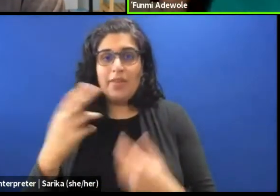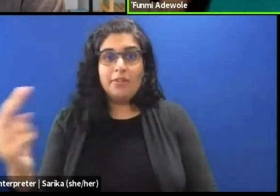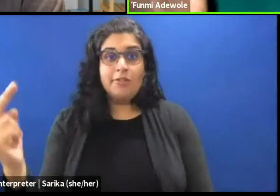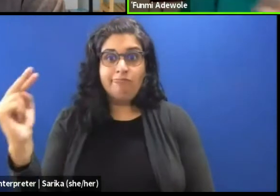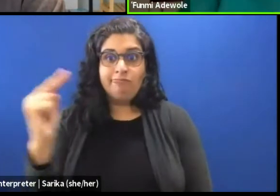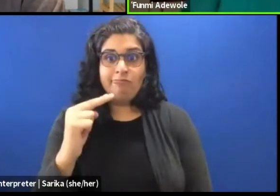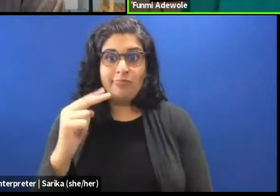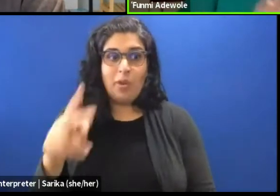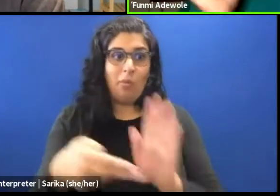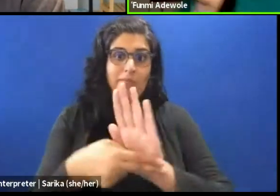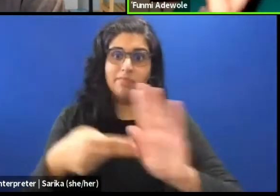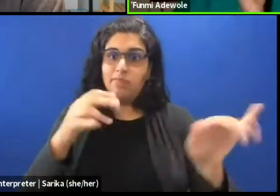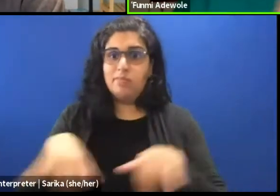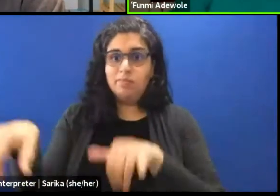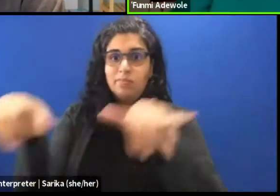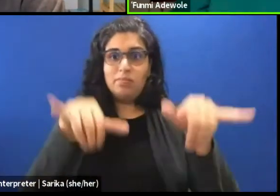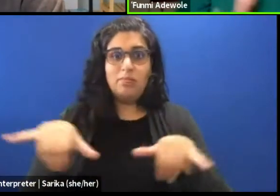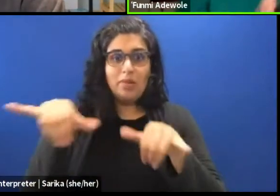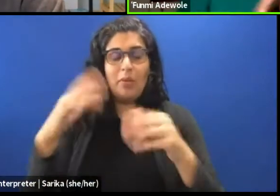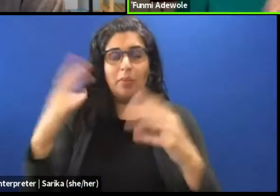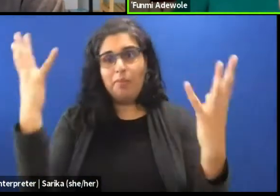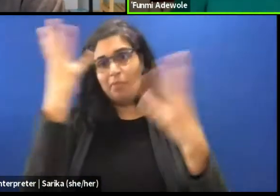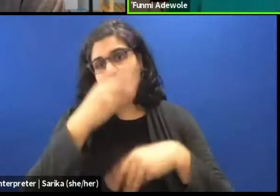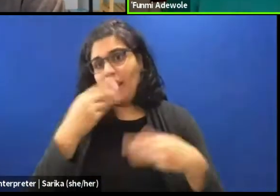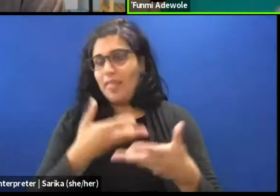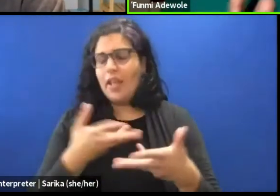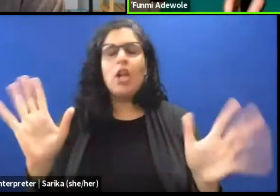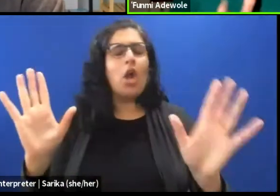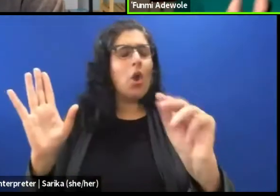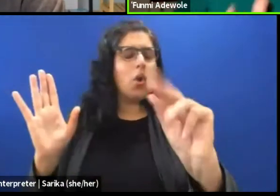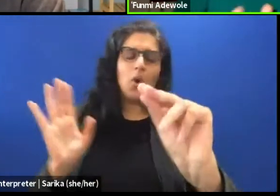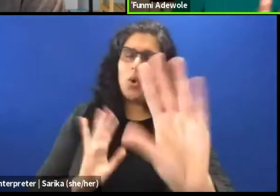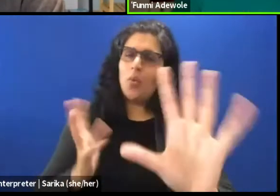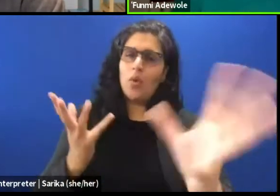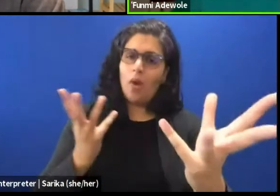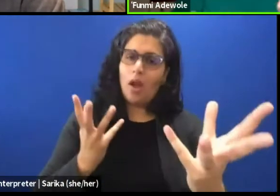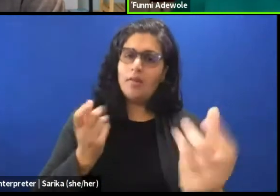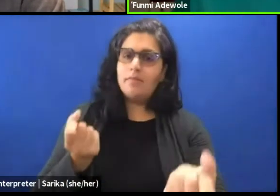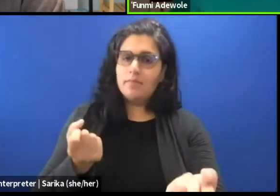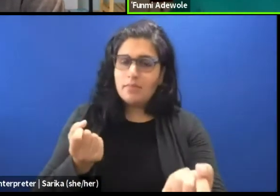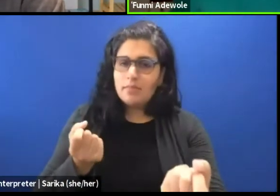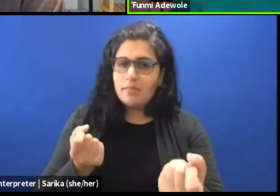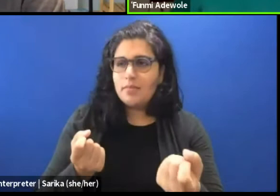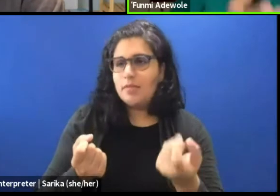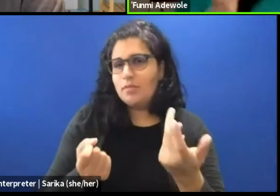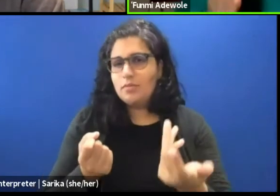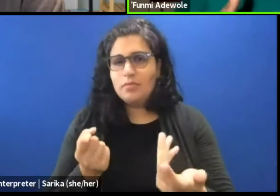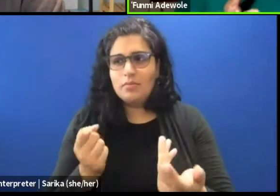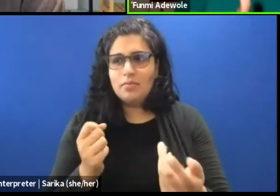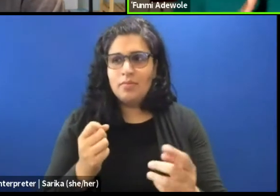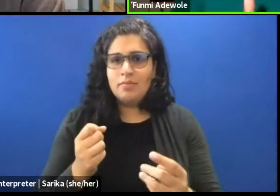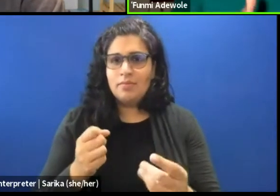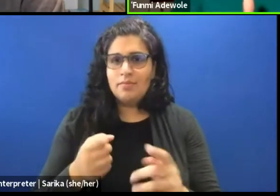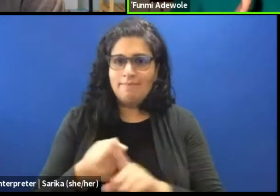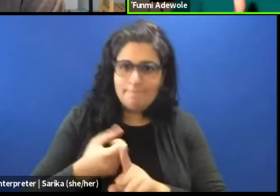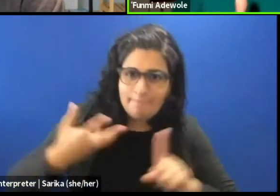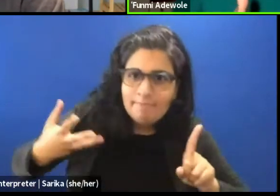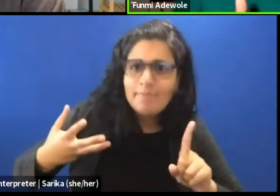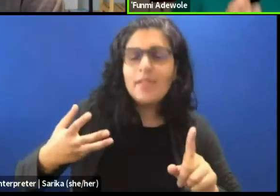and considered pretty things and we might say, no, no, no we want them to have a certain age and how do we do that? So those questions are coming